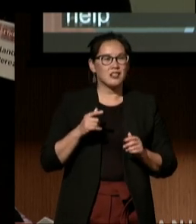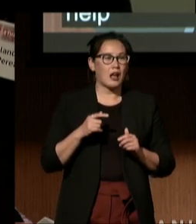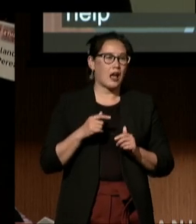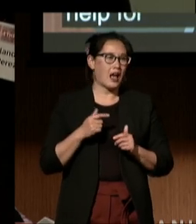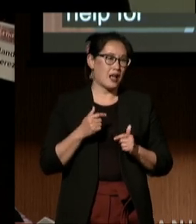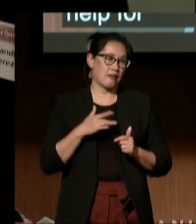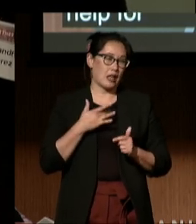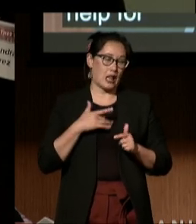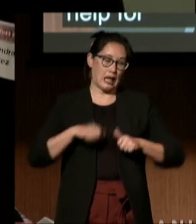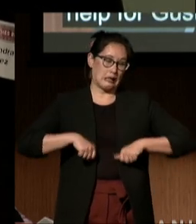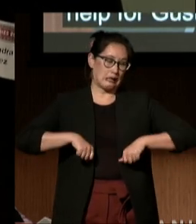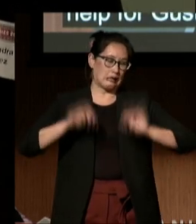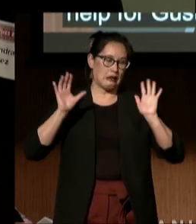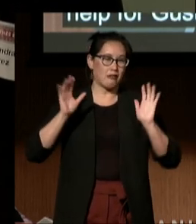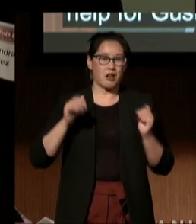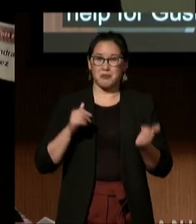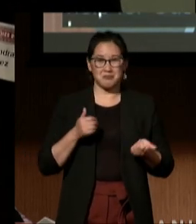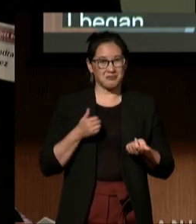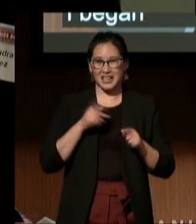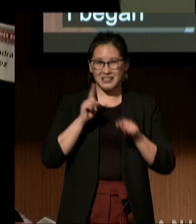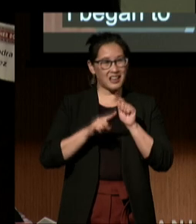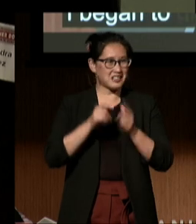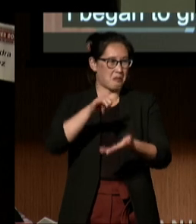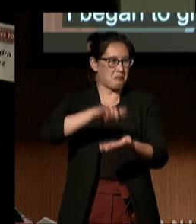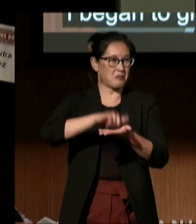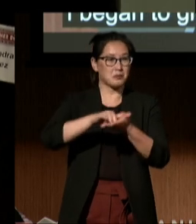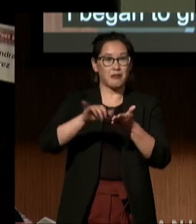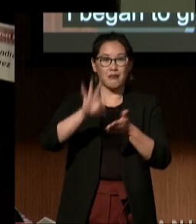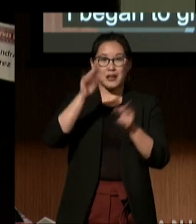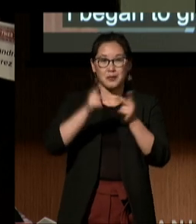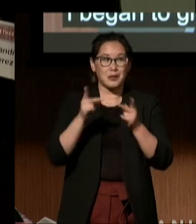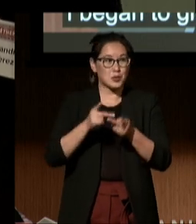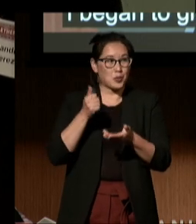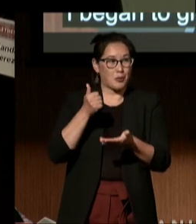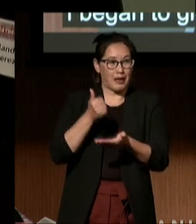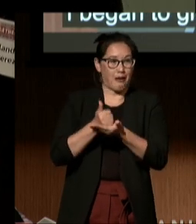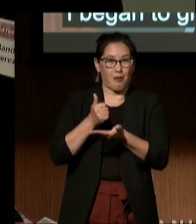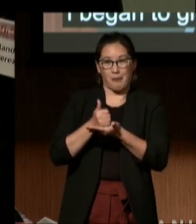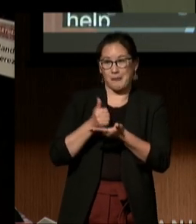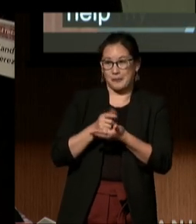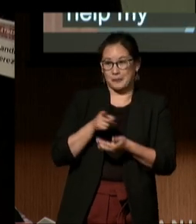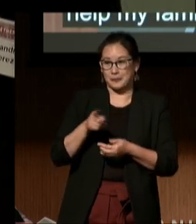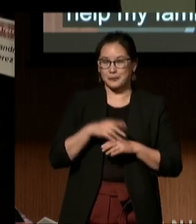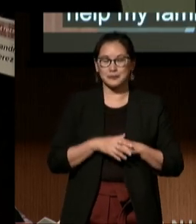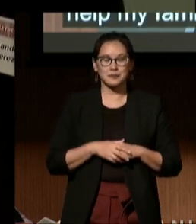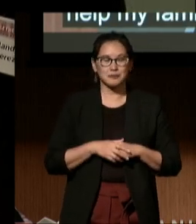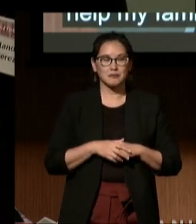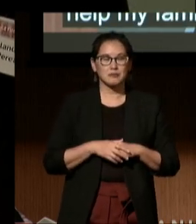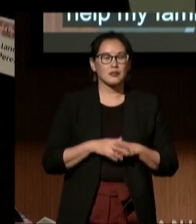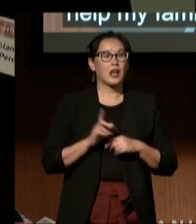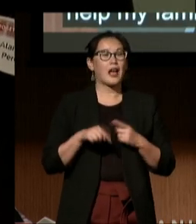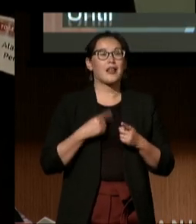could exist to help with my family's unique situation. Until one day, I came across a job posting